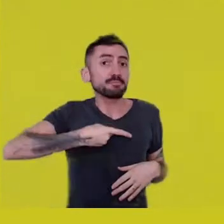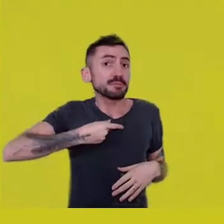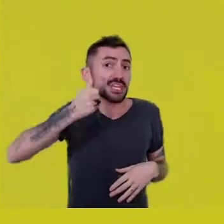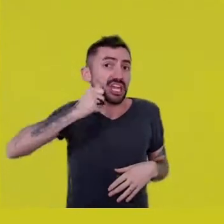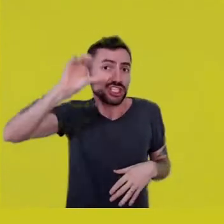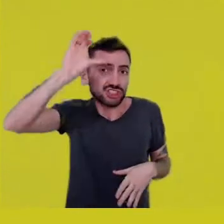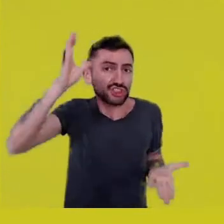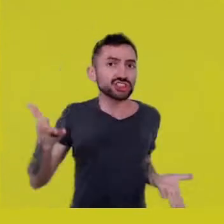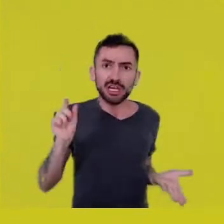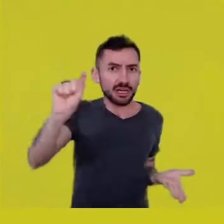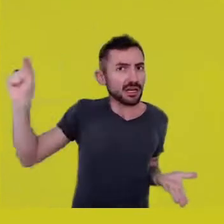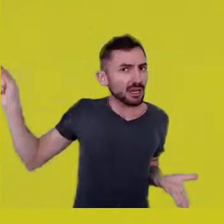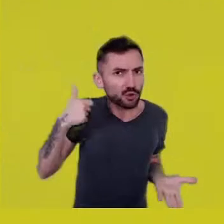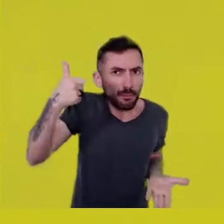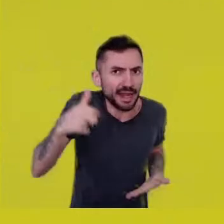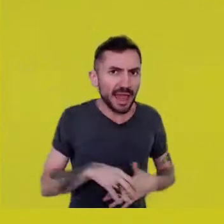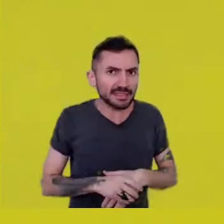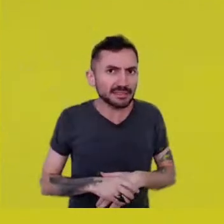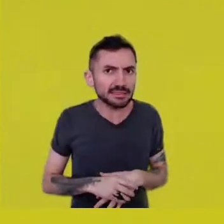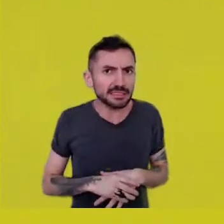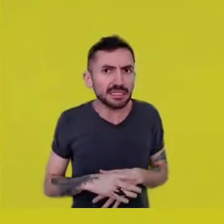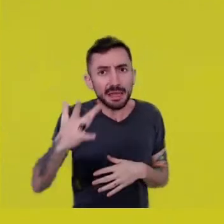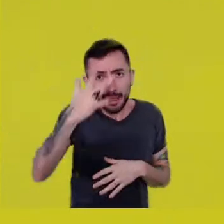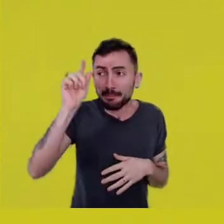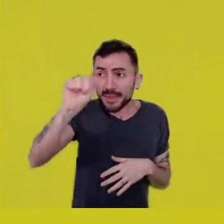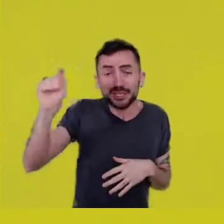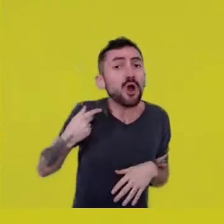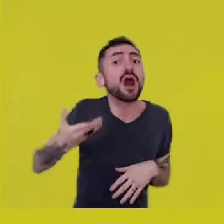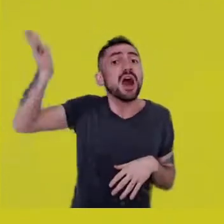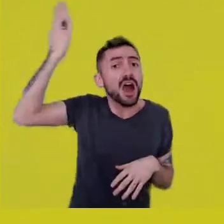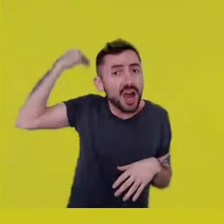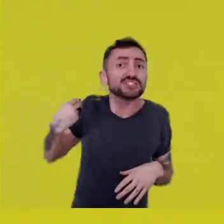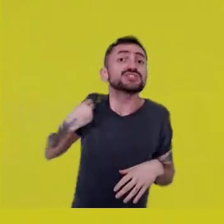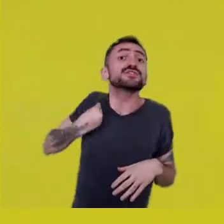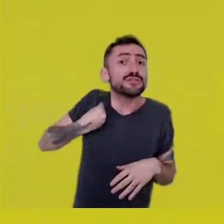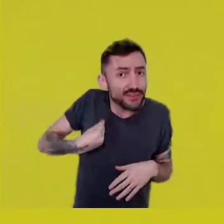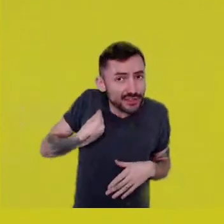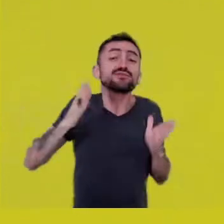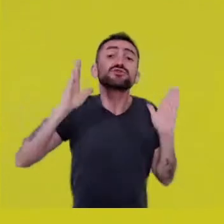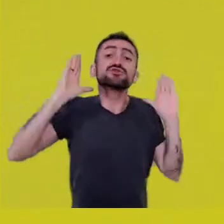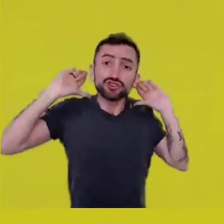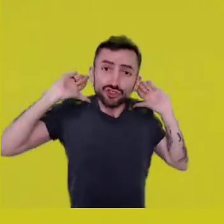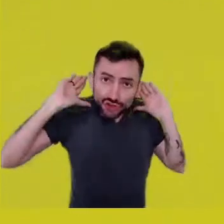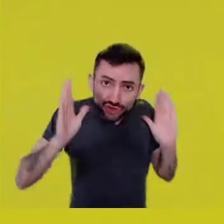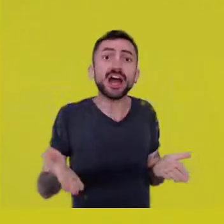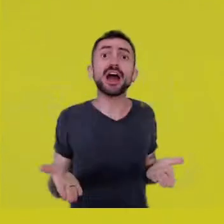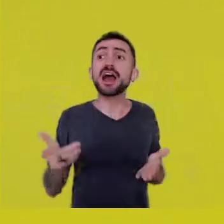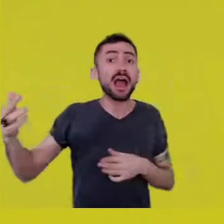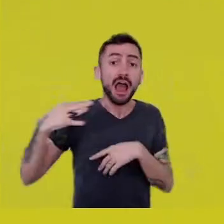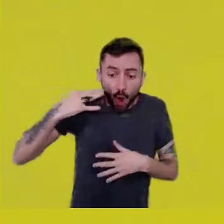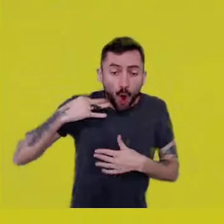all those people thanks to whom we exist, who cooked and washed our clothes, who put ourselves to bed,